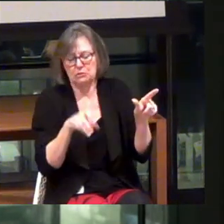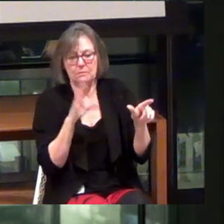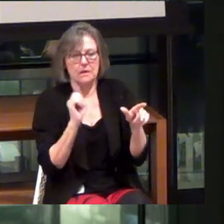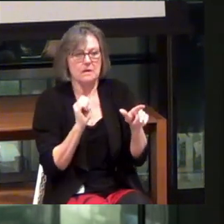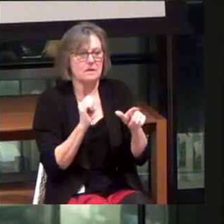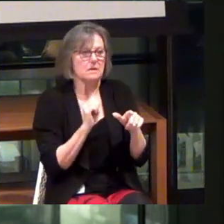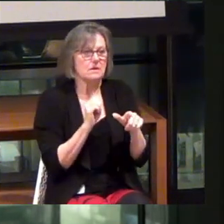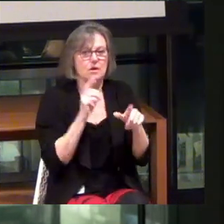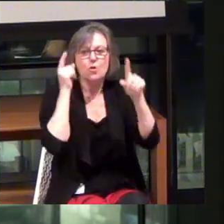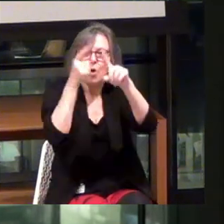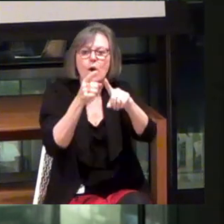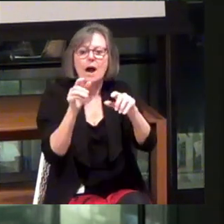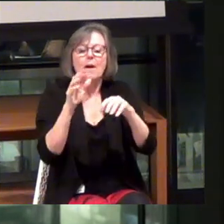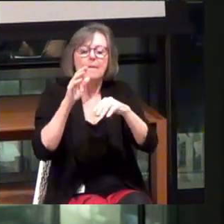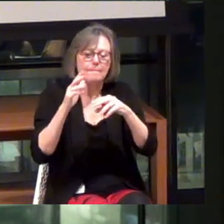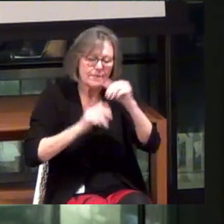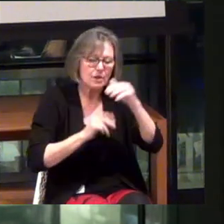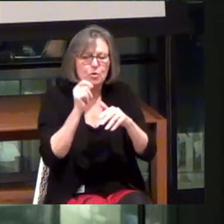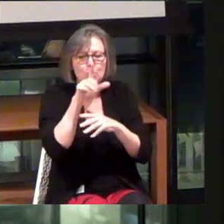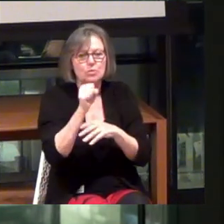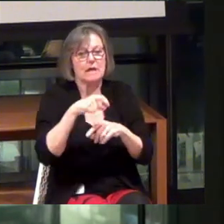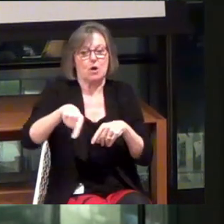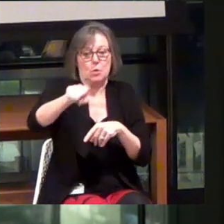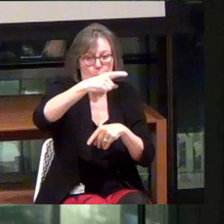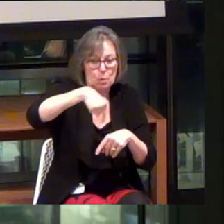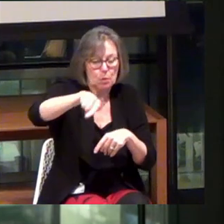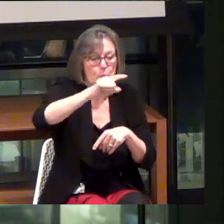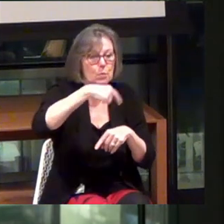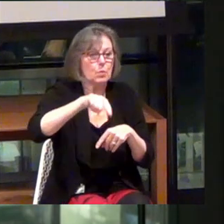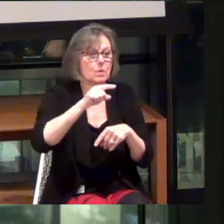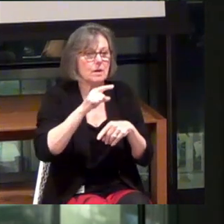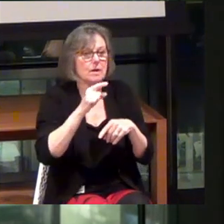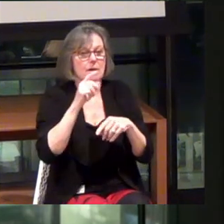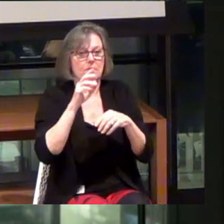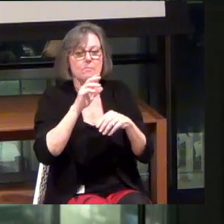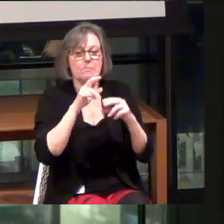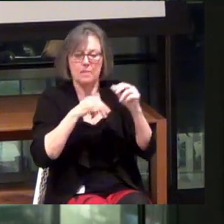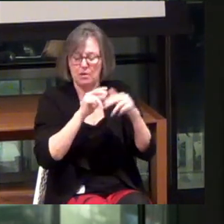Our real goal is: How do we build tools to allow you to build your own version of whatever